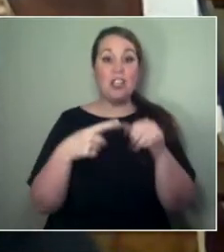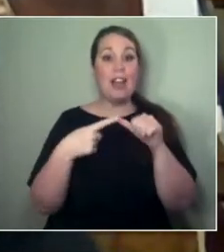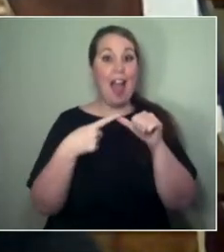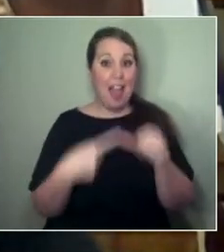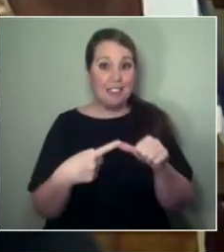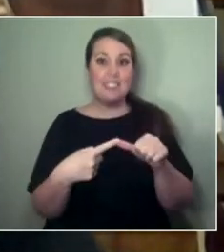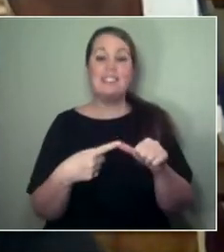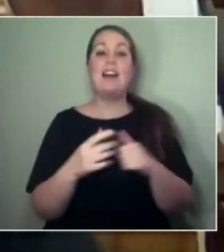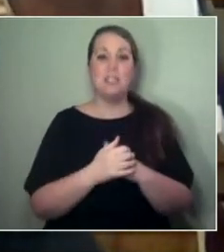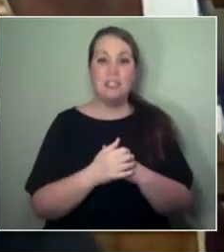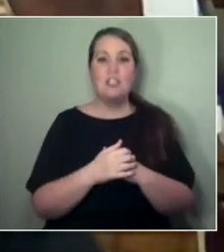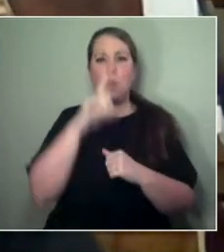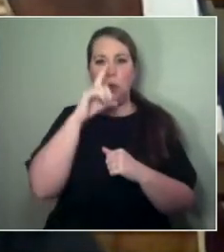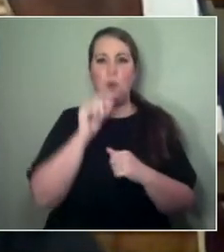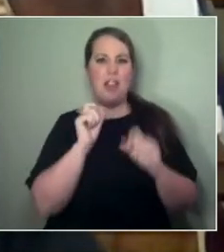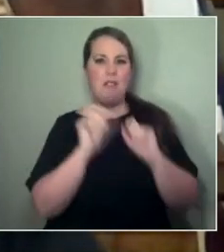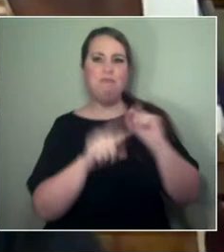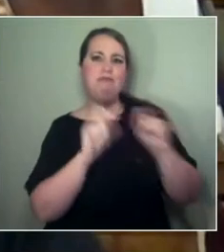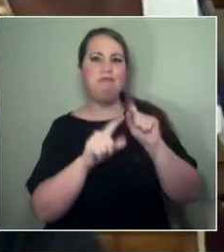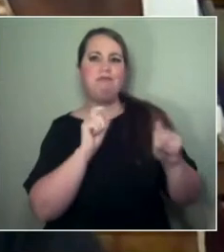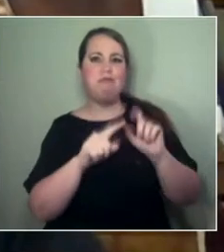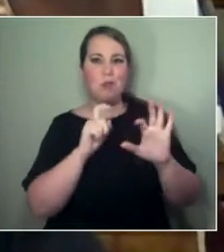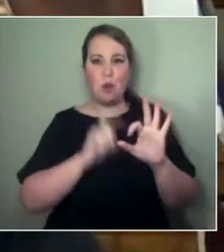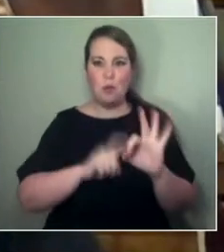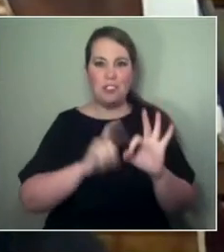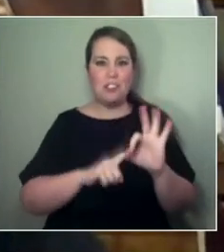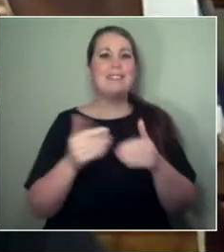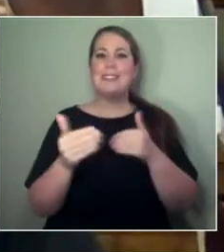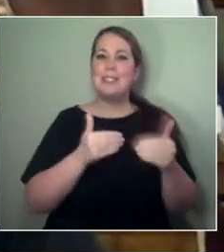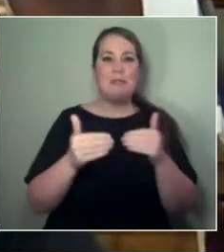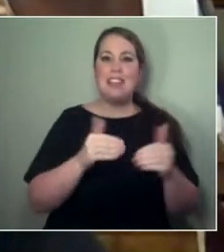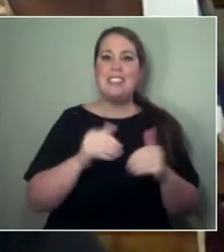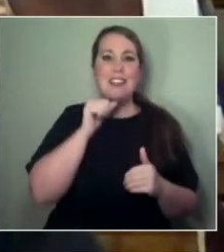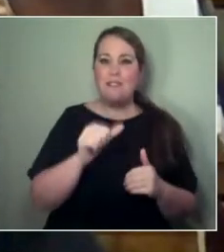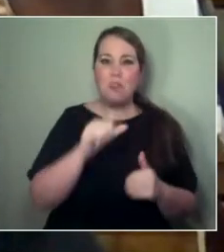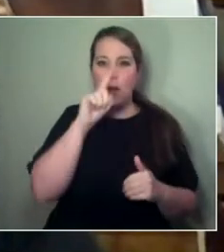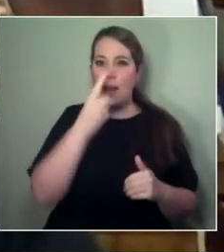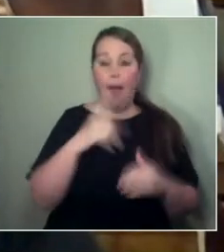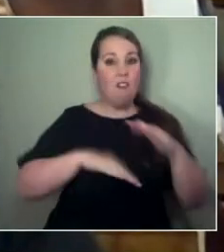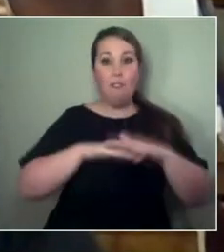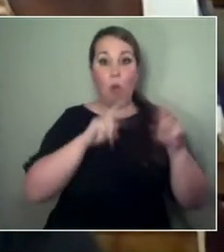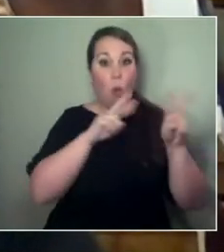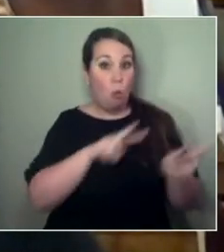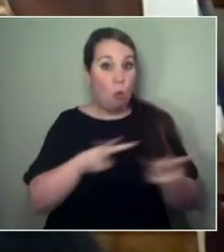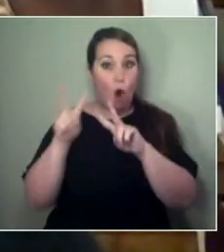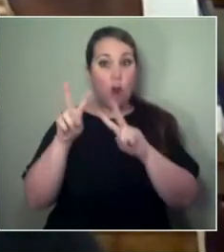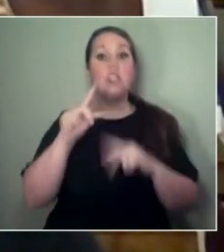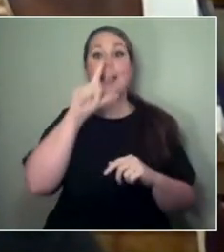This session will be loaded to our Facebook page and also our YouTube channel afterwards.